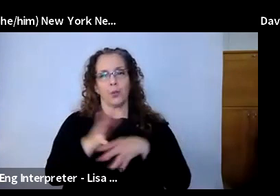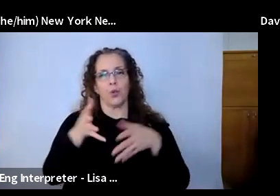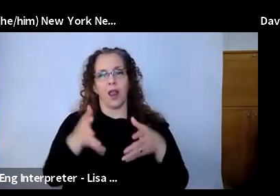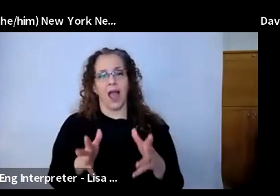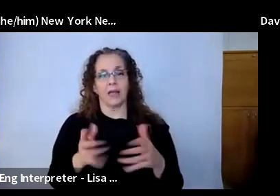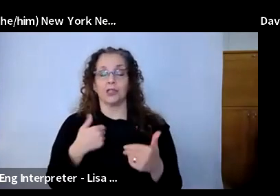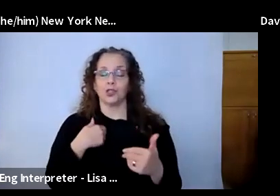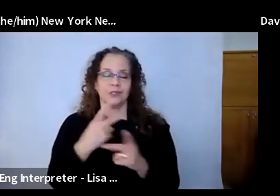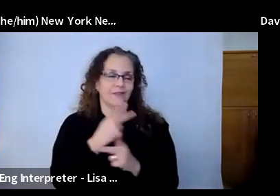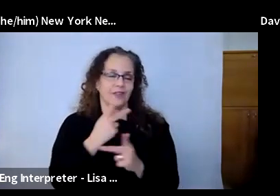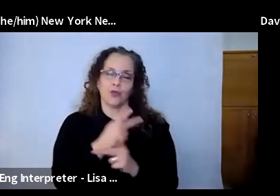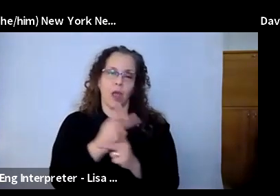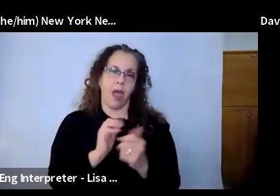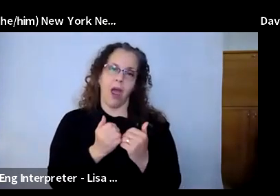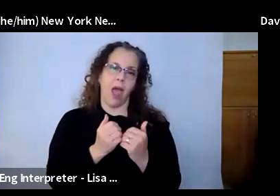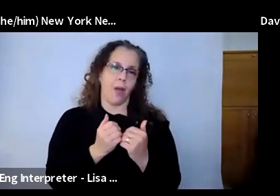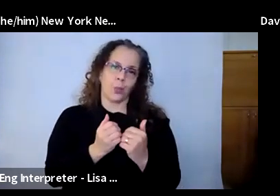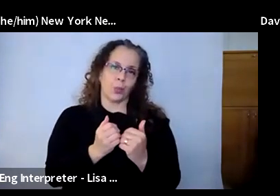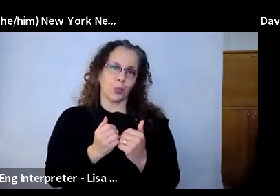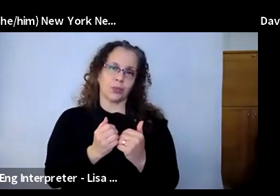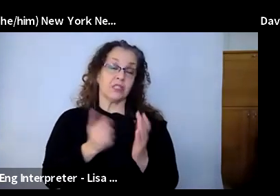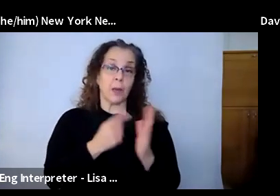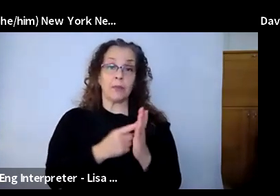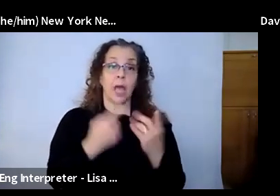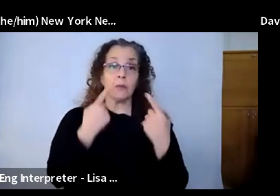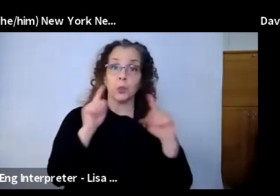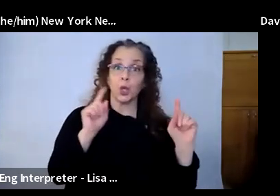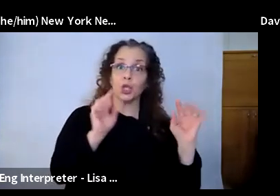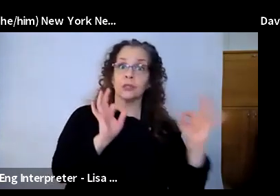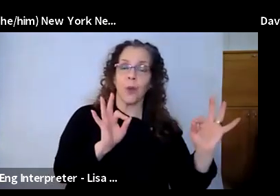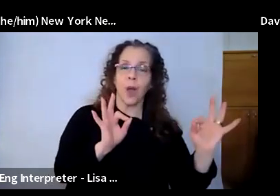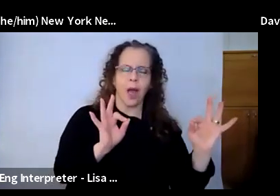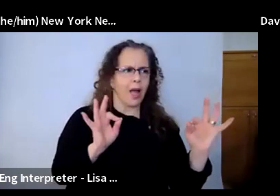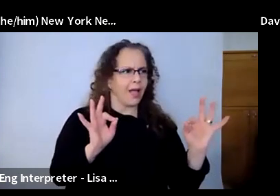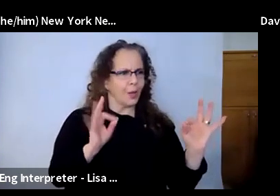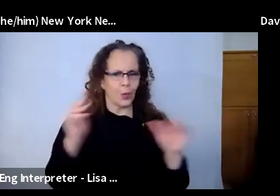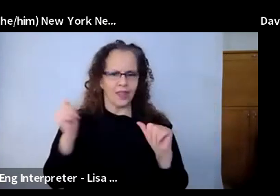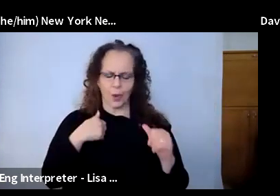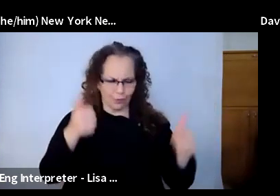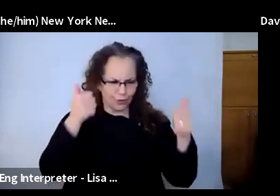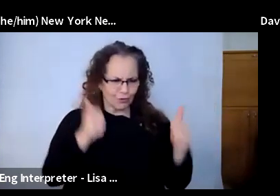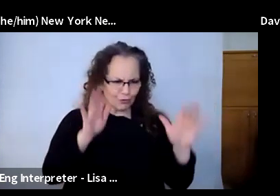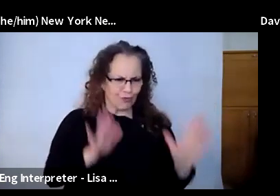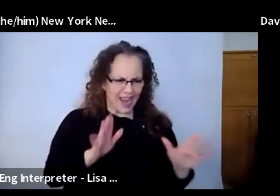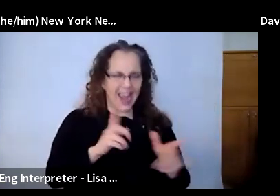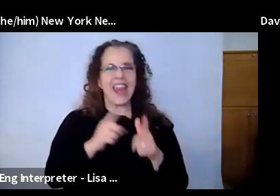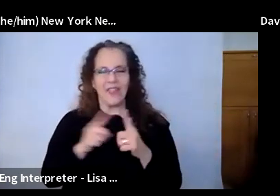ways, just finding ways. And sometimes it works really well, and you say, "Woo, that was great." Sometimes you say, "Okay, that was really challenging, but what are we